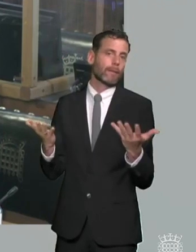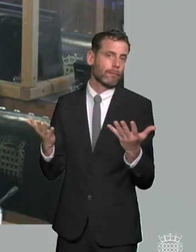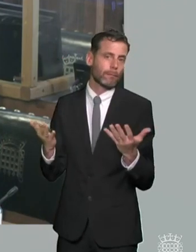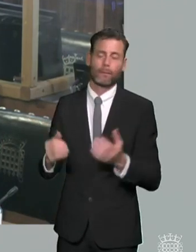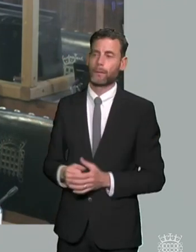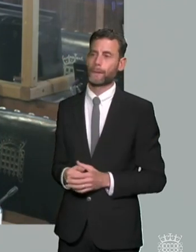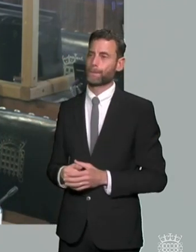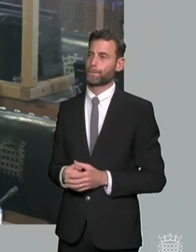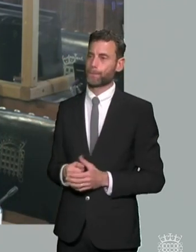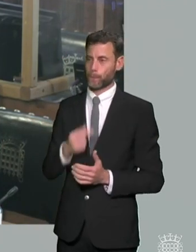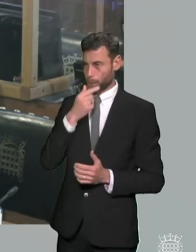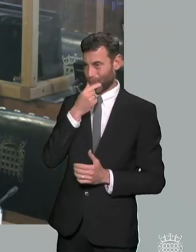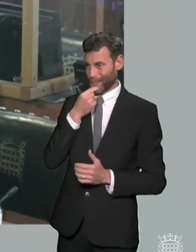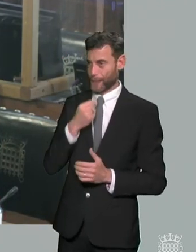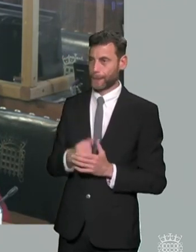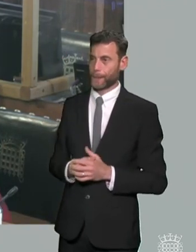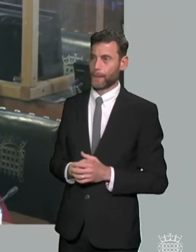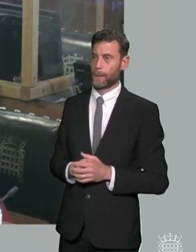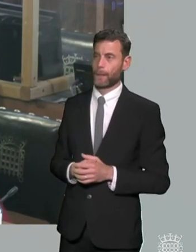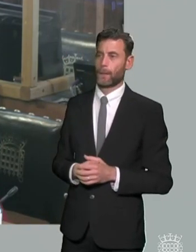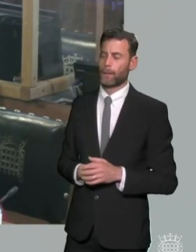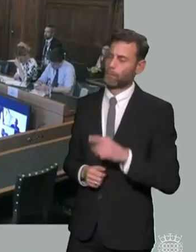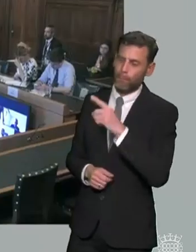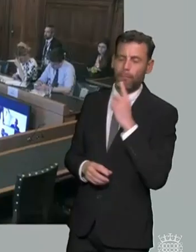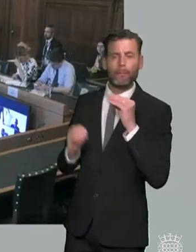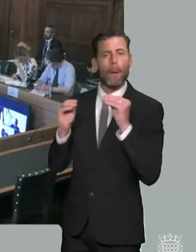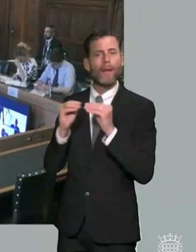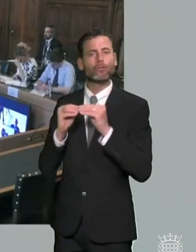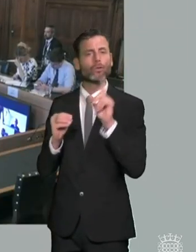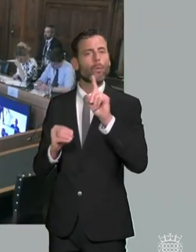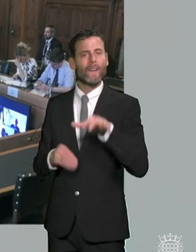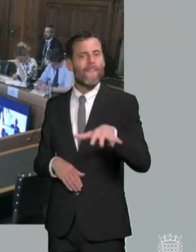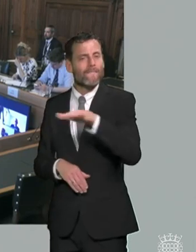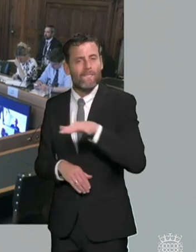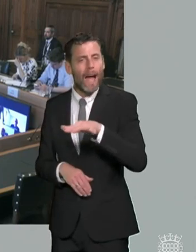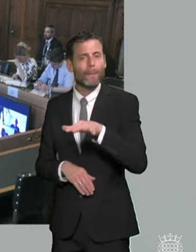families um and parents know their children best which i would wholeheartedly agree with